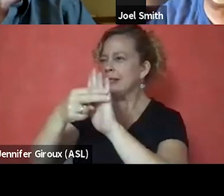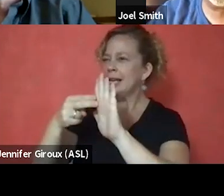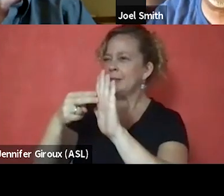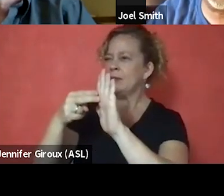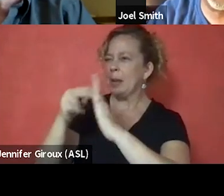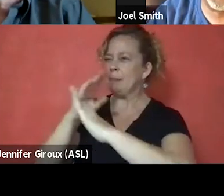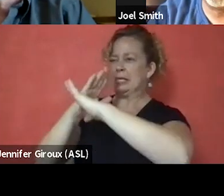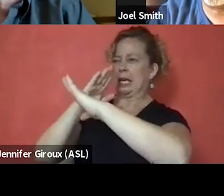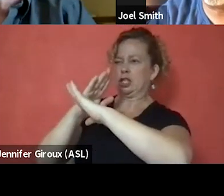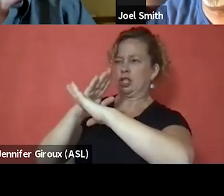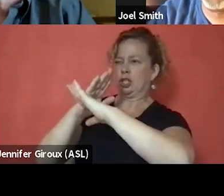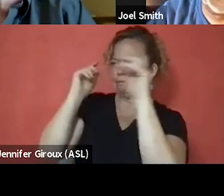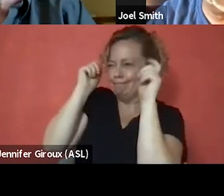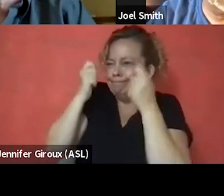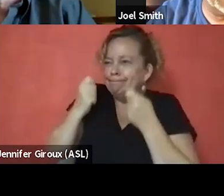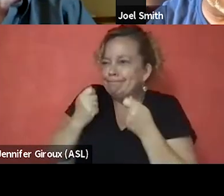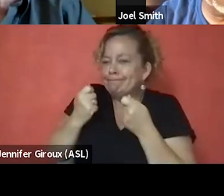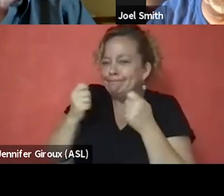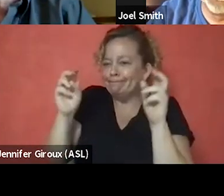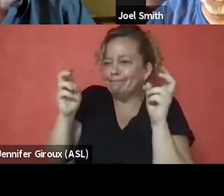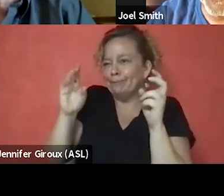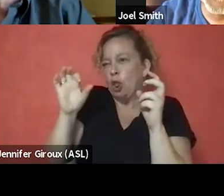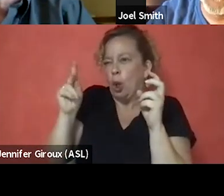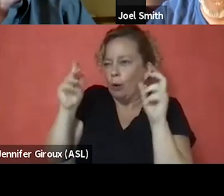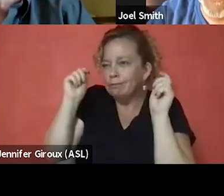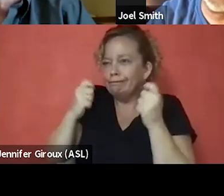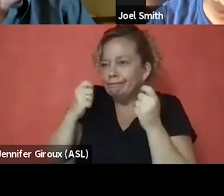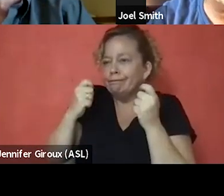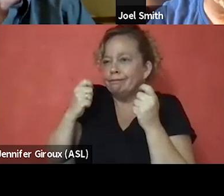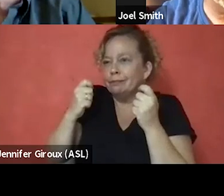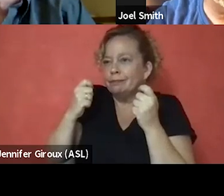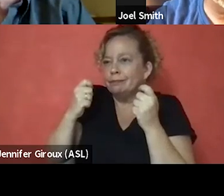that cloak, so to speak, for the family.